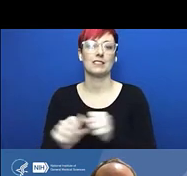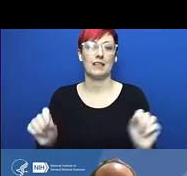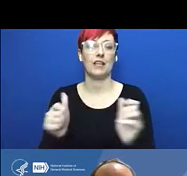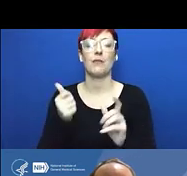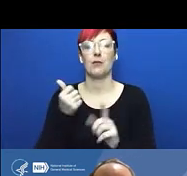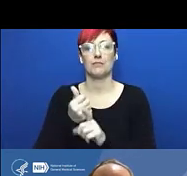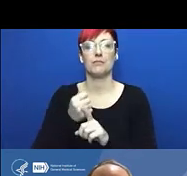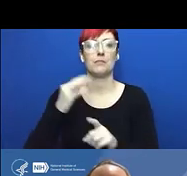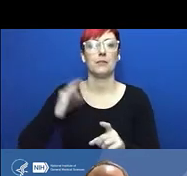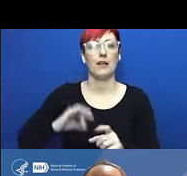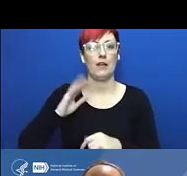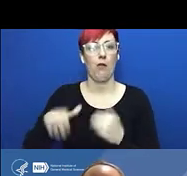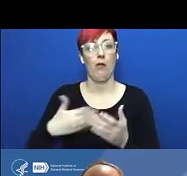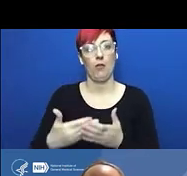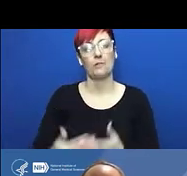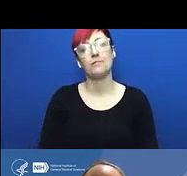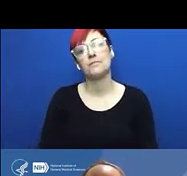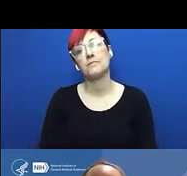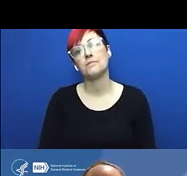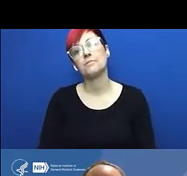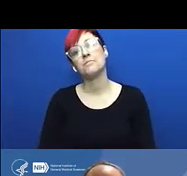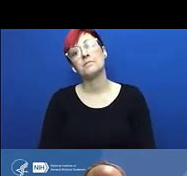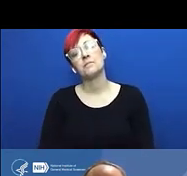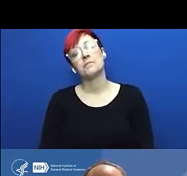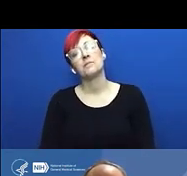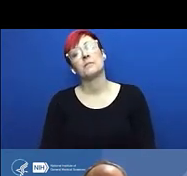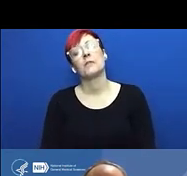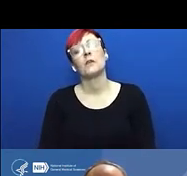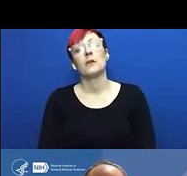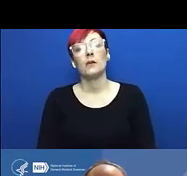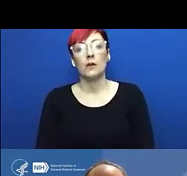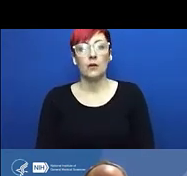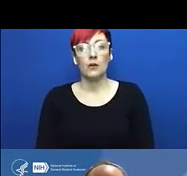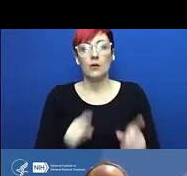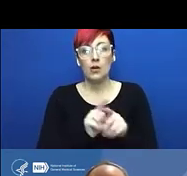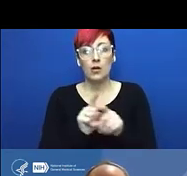I personally have witnessed explosions of ovens,